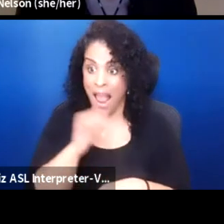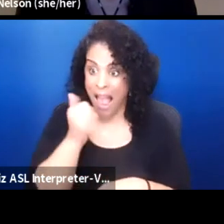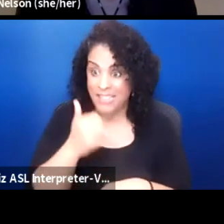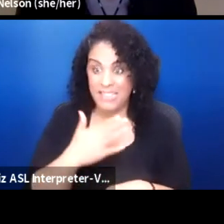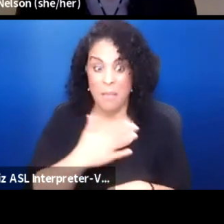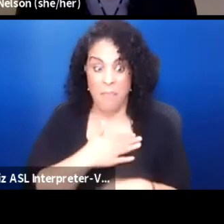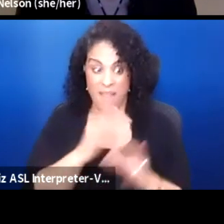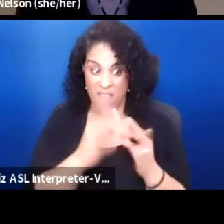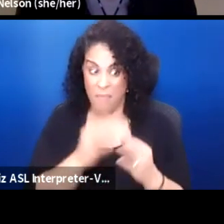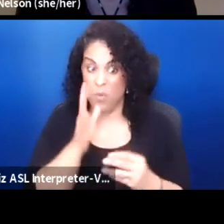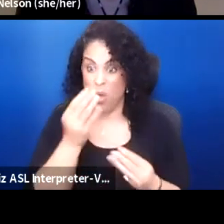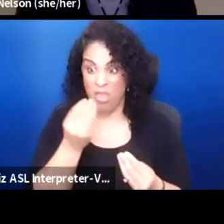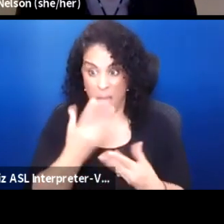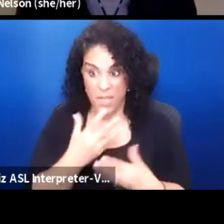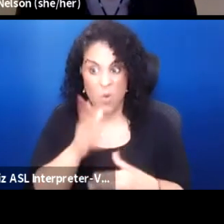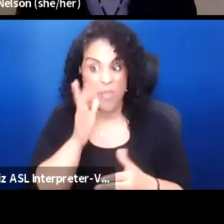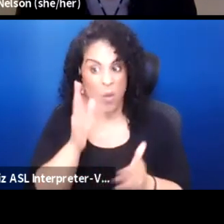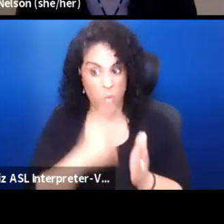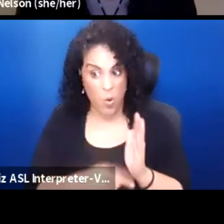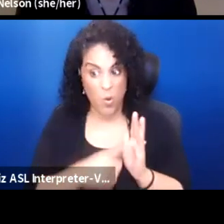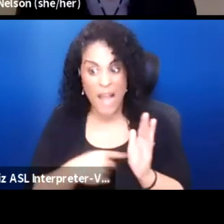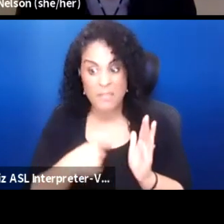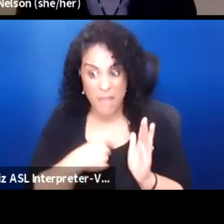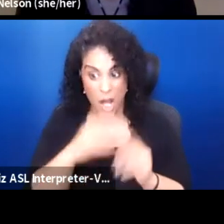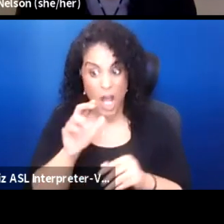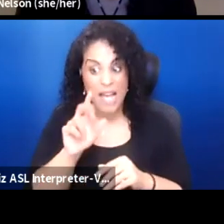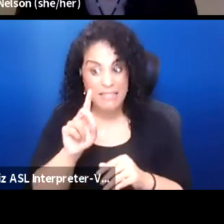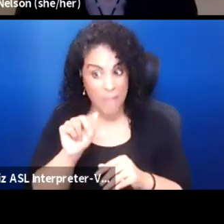They will correct me. Dakota people are good at correcting one another.